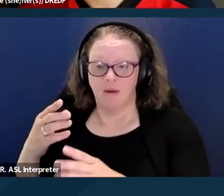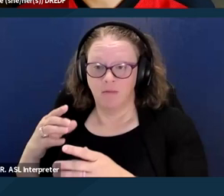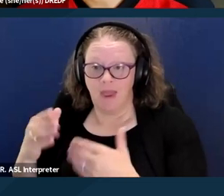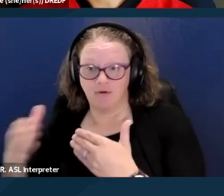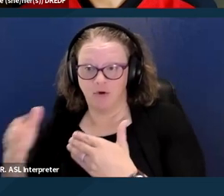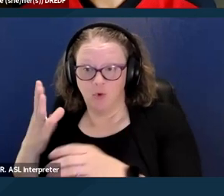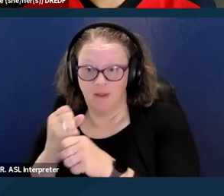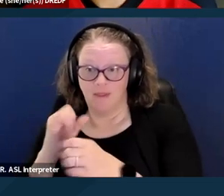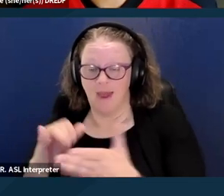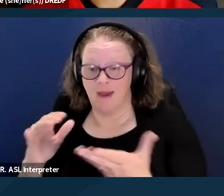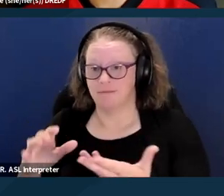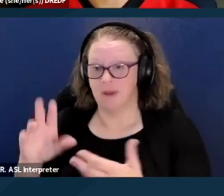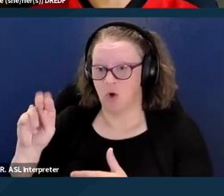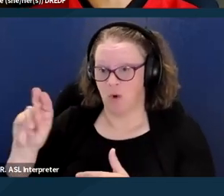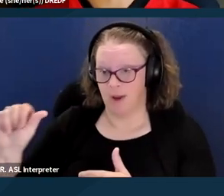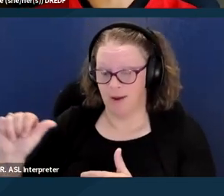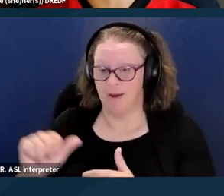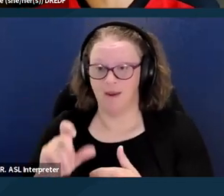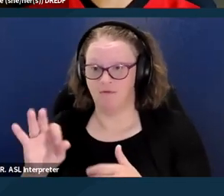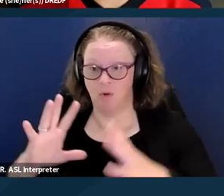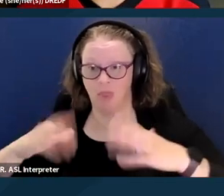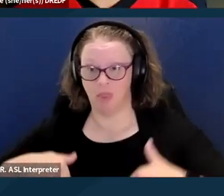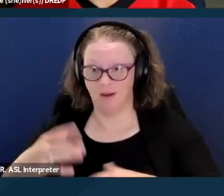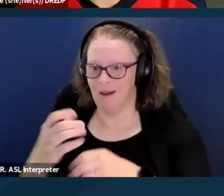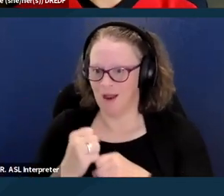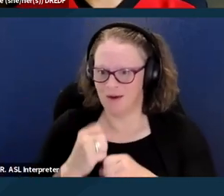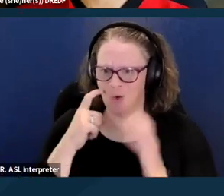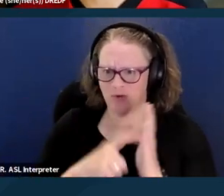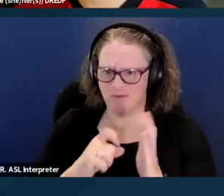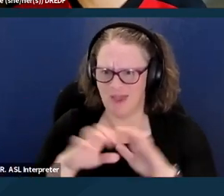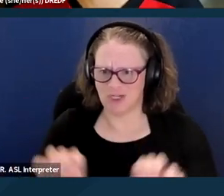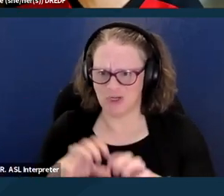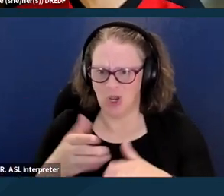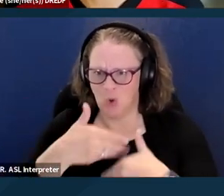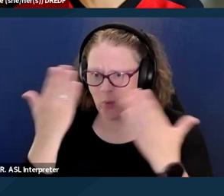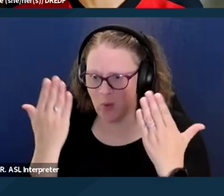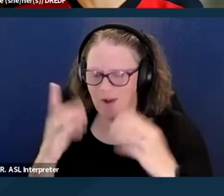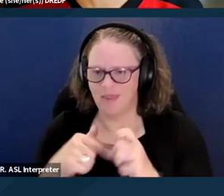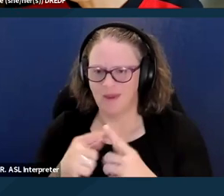And if you can't, if you haven't gotten your notice of action at all, but arguably that's clearly good cause.